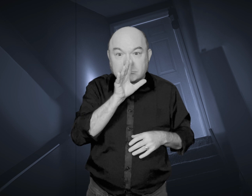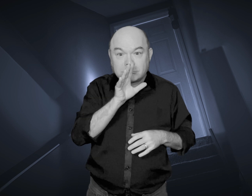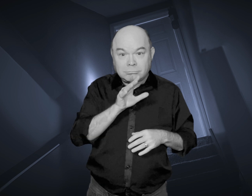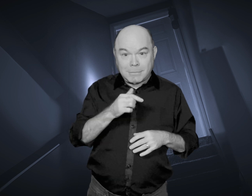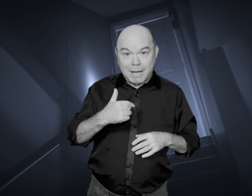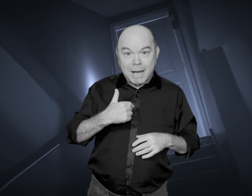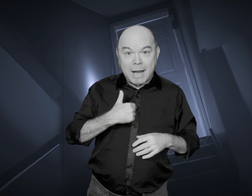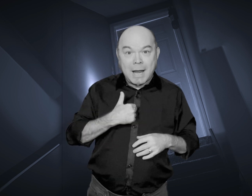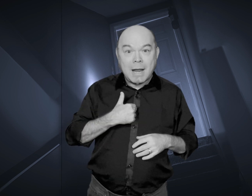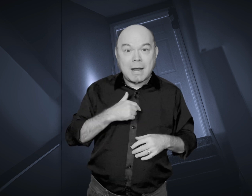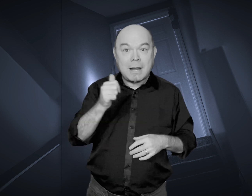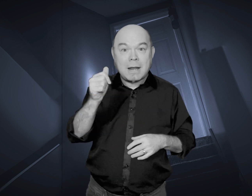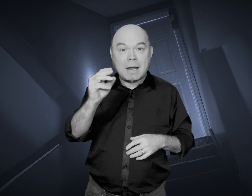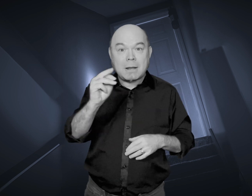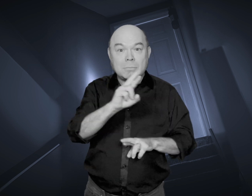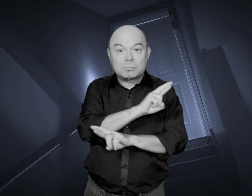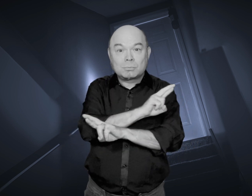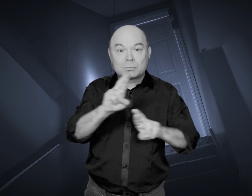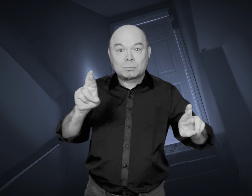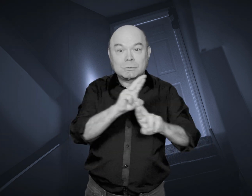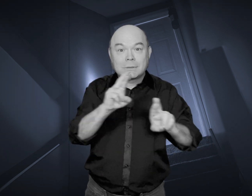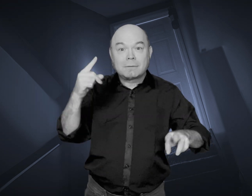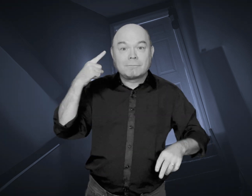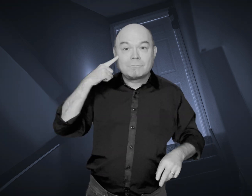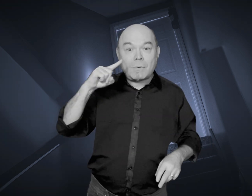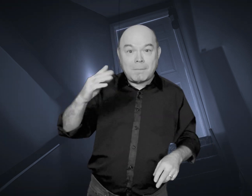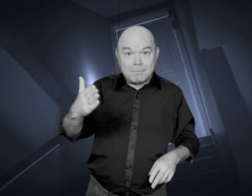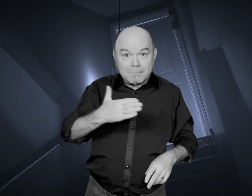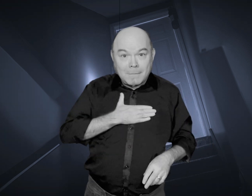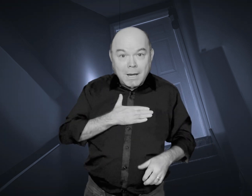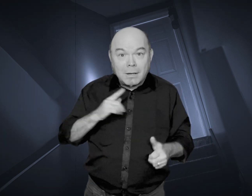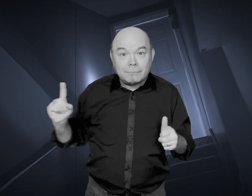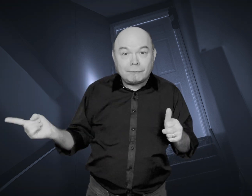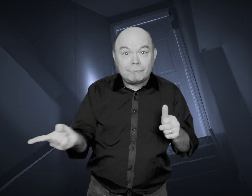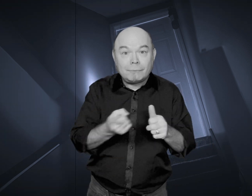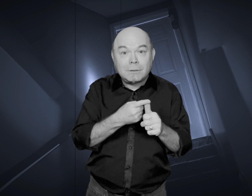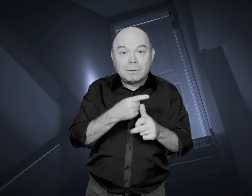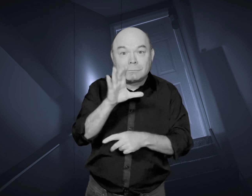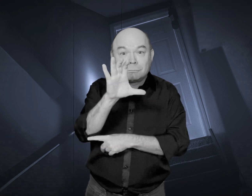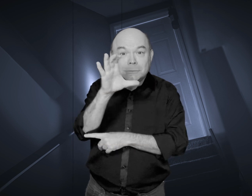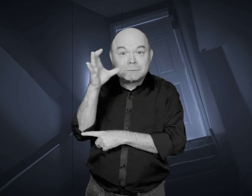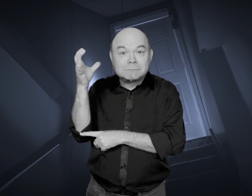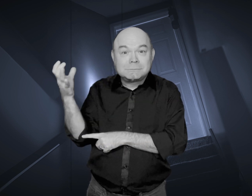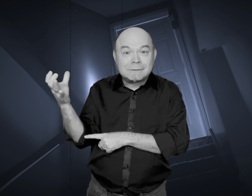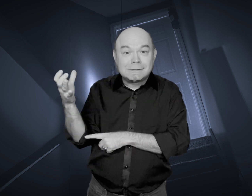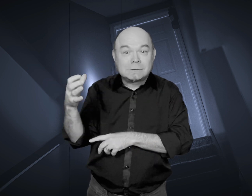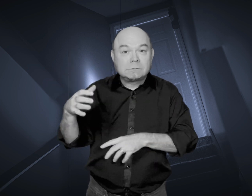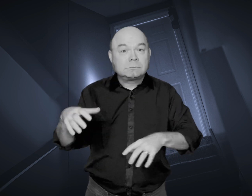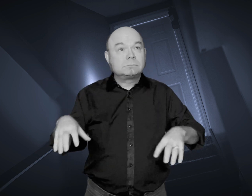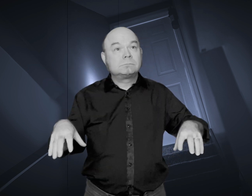“I am ready for my first Christmas,” it said.